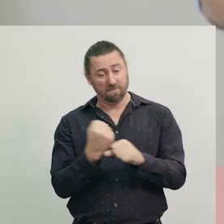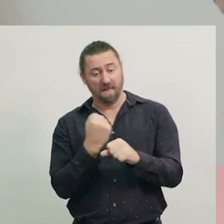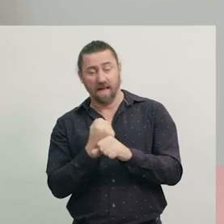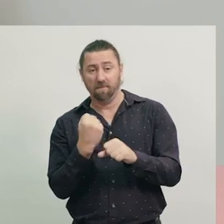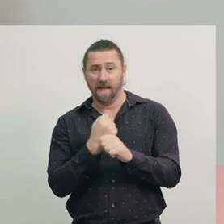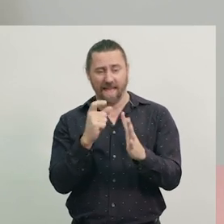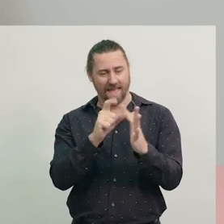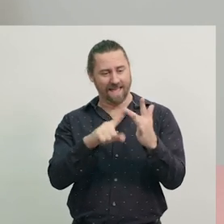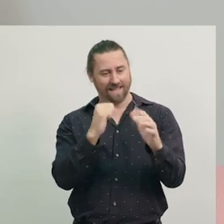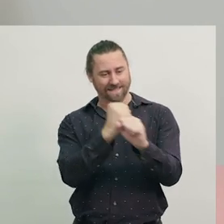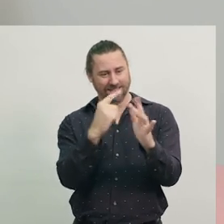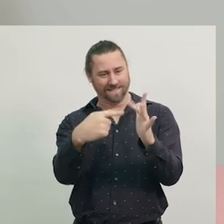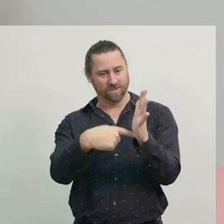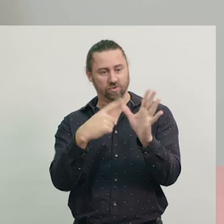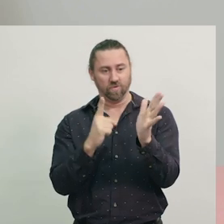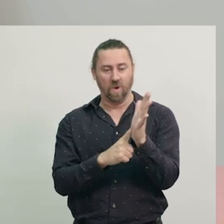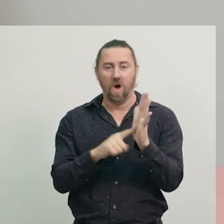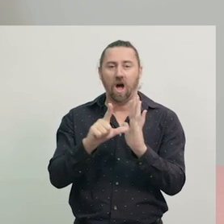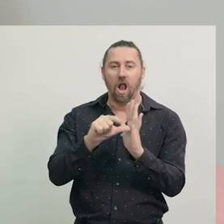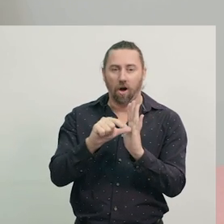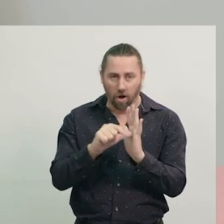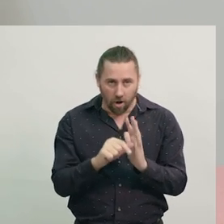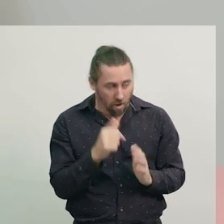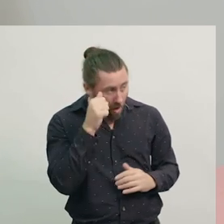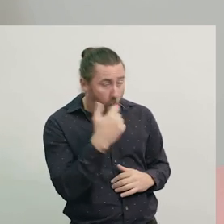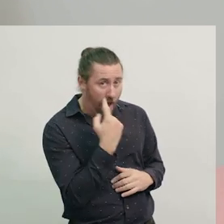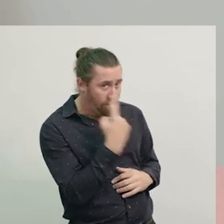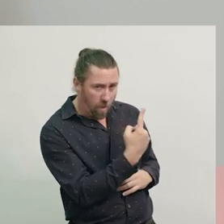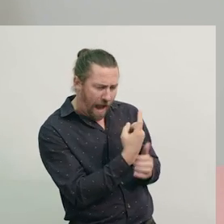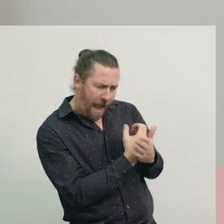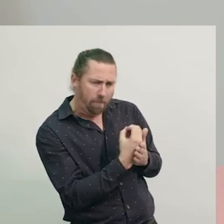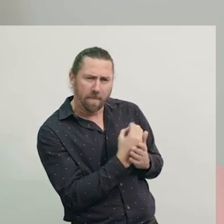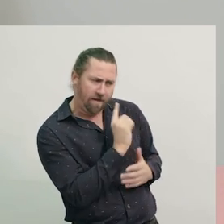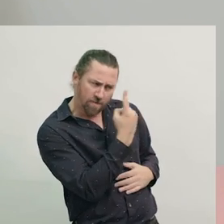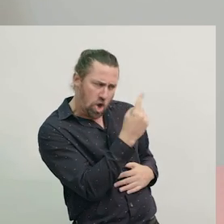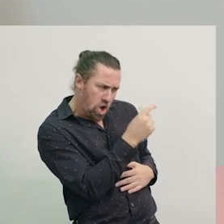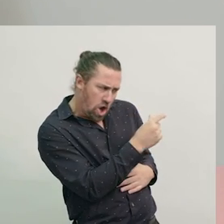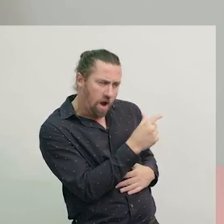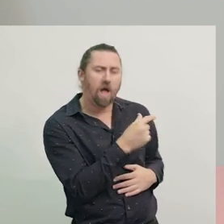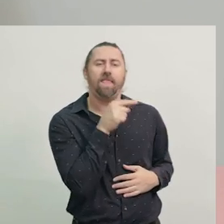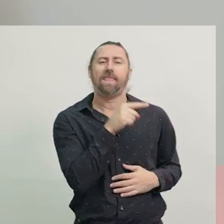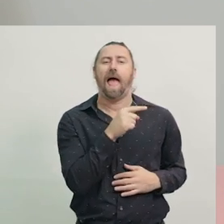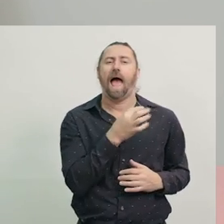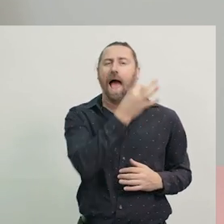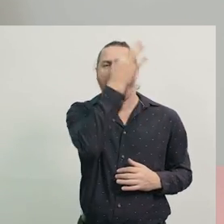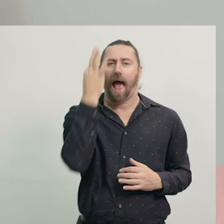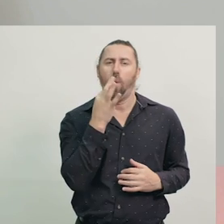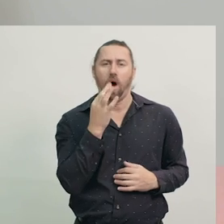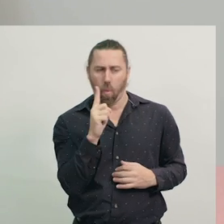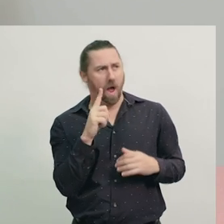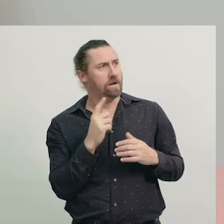When we read the time on a digital clock, we read the hour first, because that tells us what hour of the day it is.